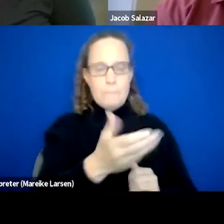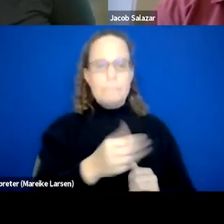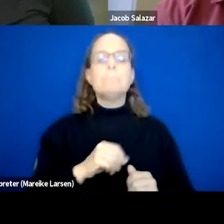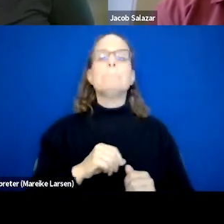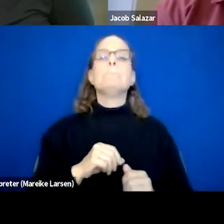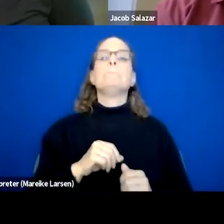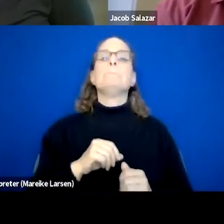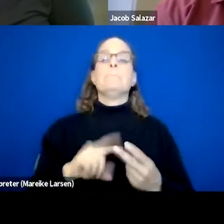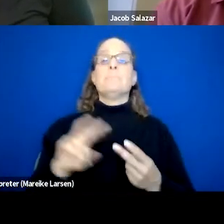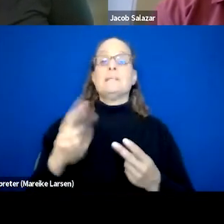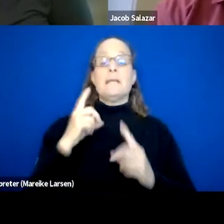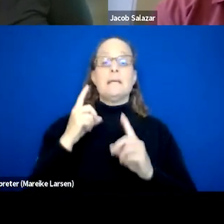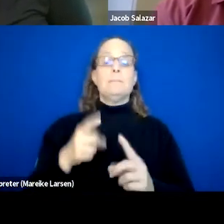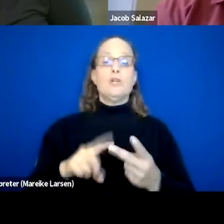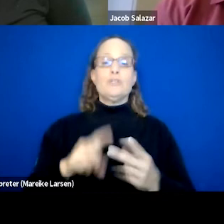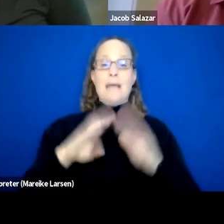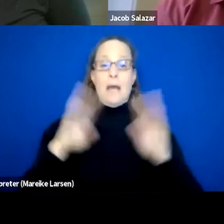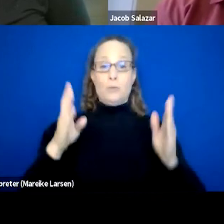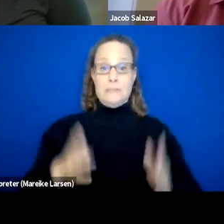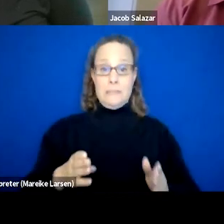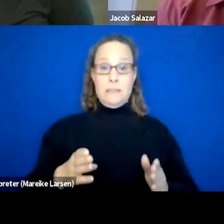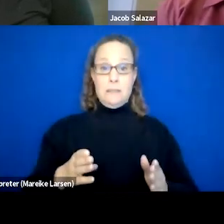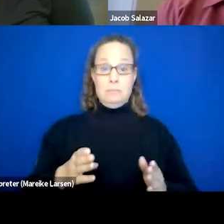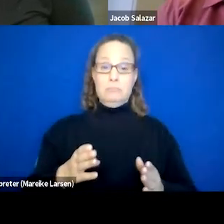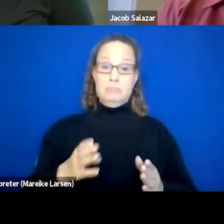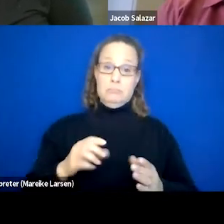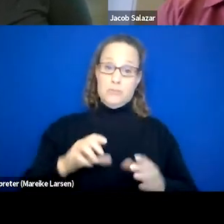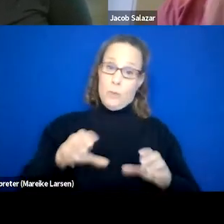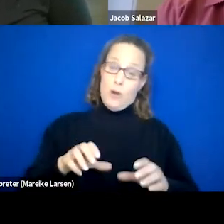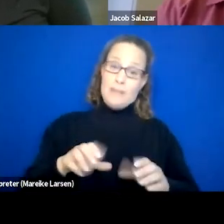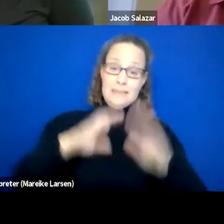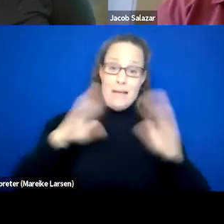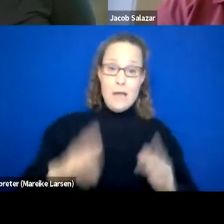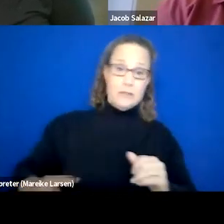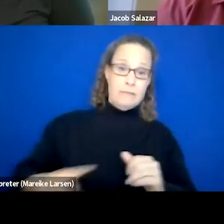And our second pillar is Housing, right? So practicing our Housing First model, where the goal is really to get